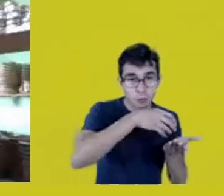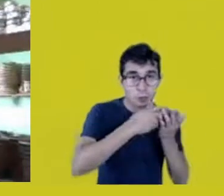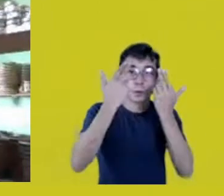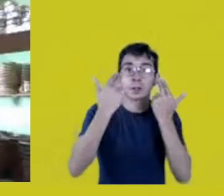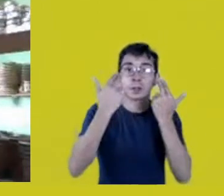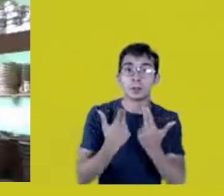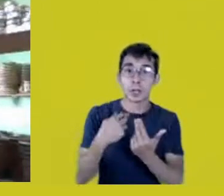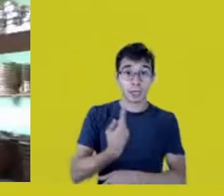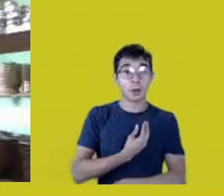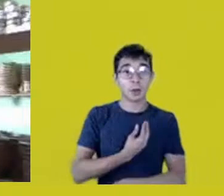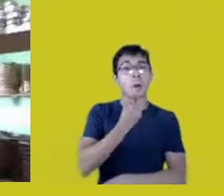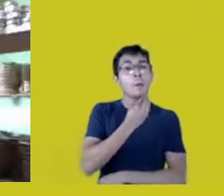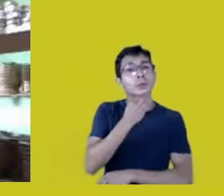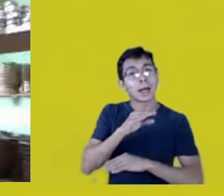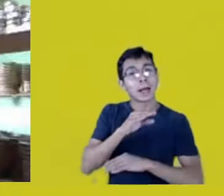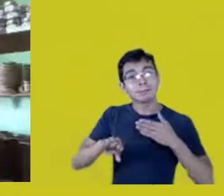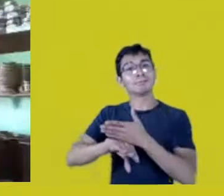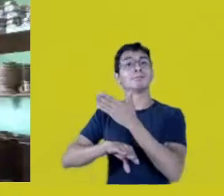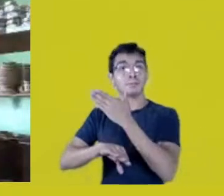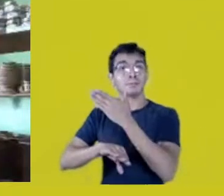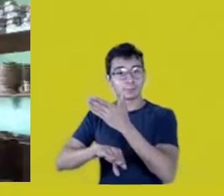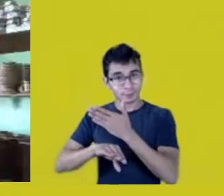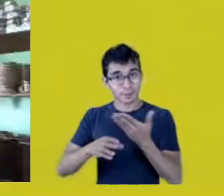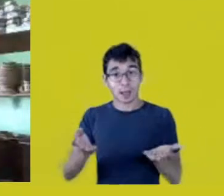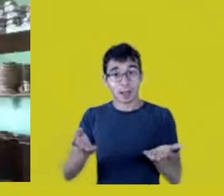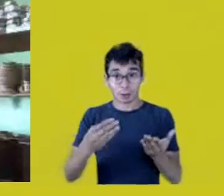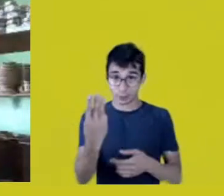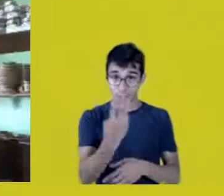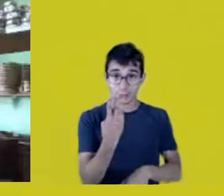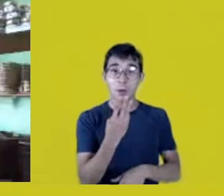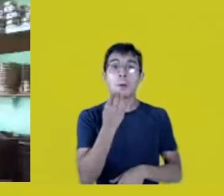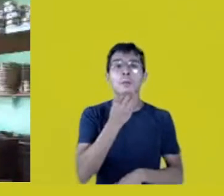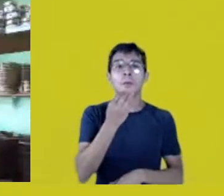that us three are having now, of talking about ourselves,